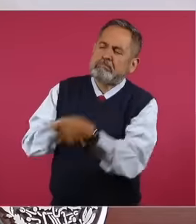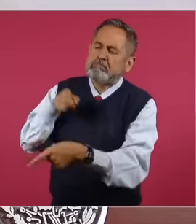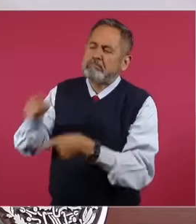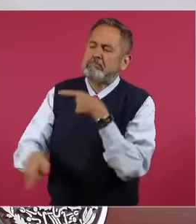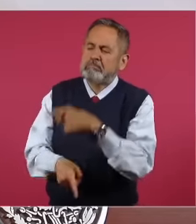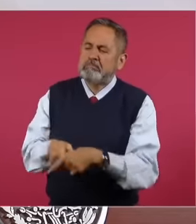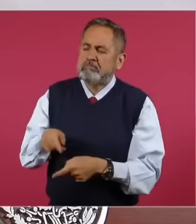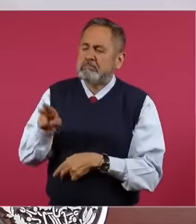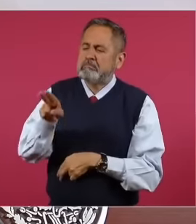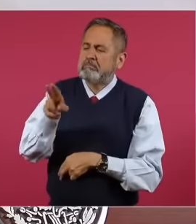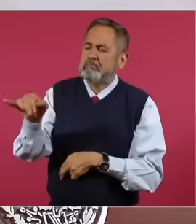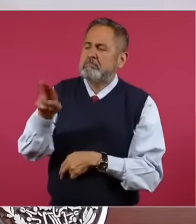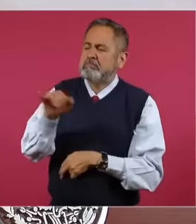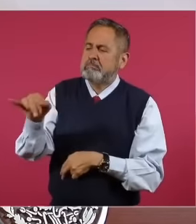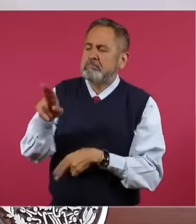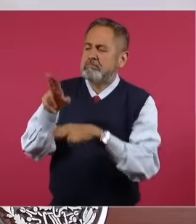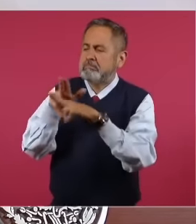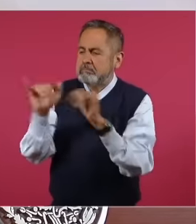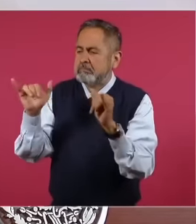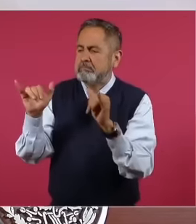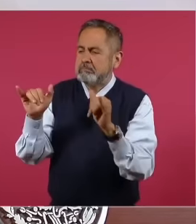who neither studied nor worked and they